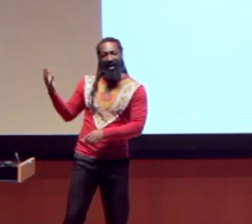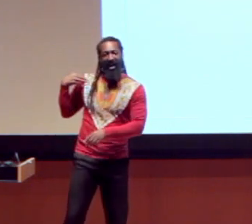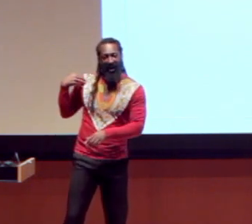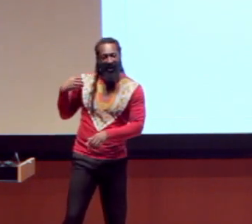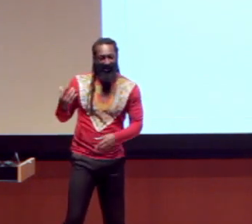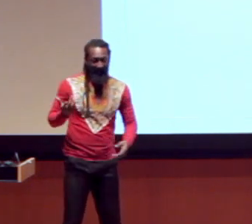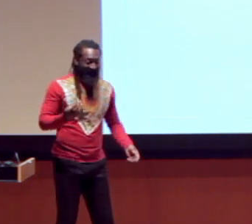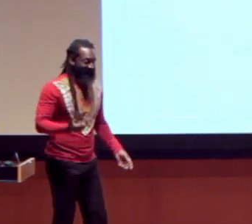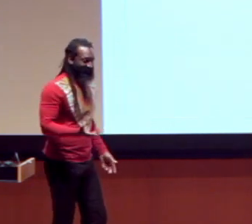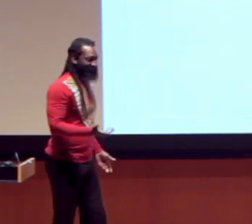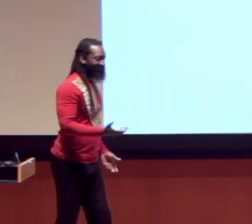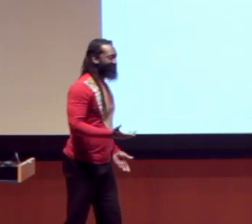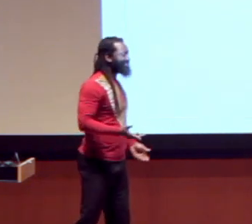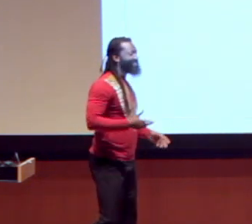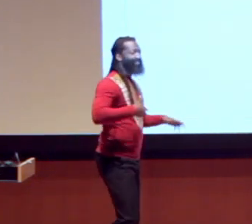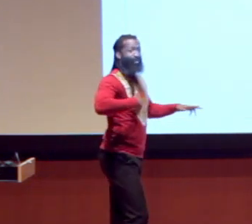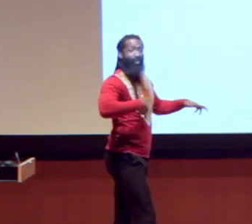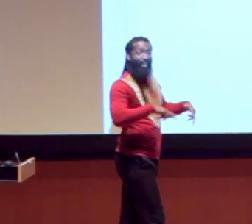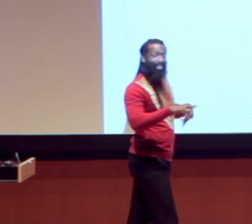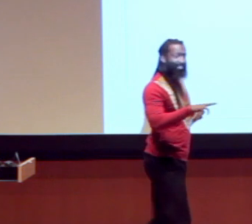So Wolverine, one of his instructions is, “don’t come behind me.”